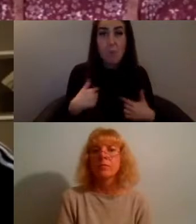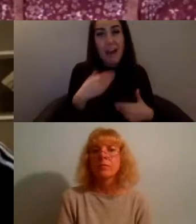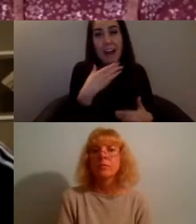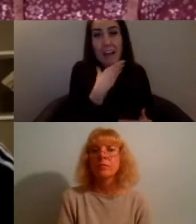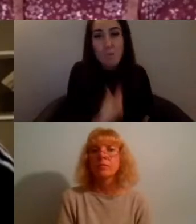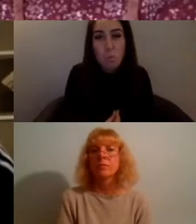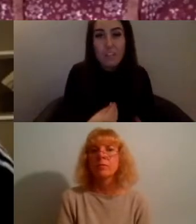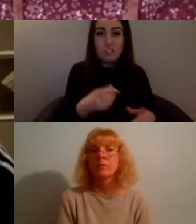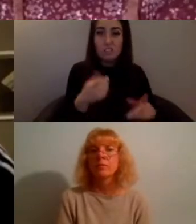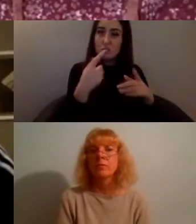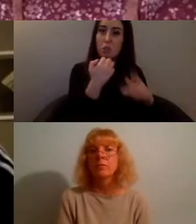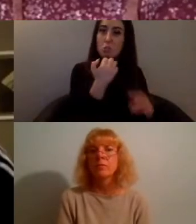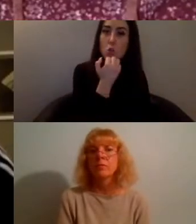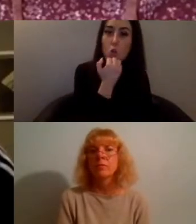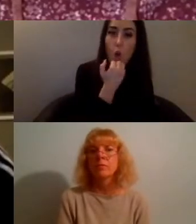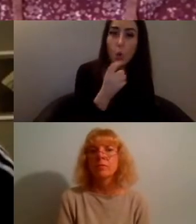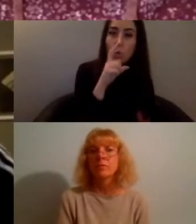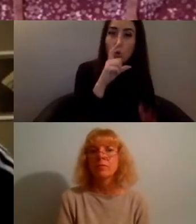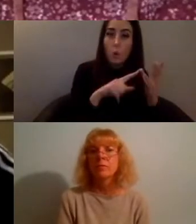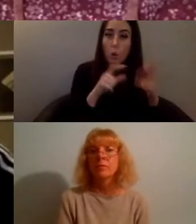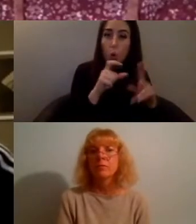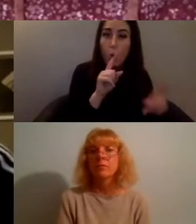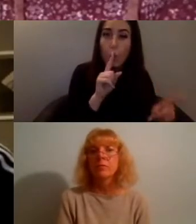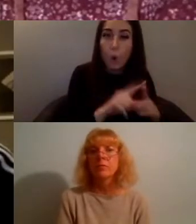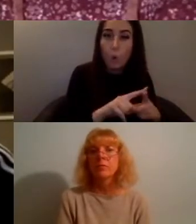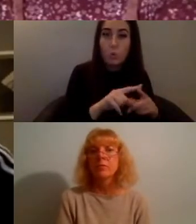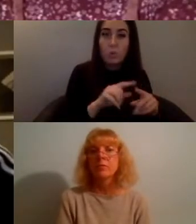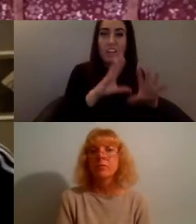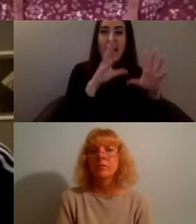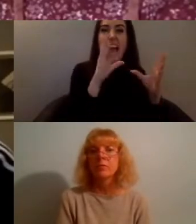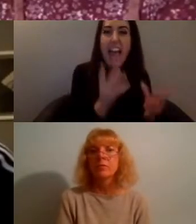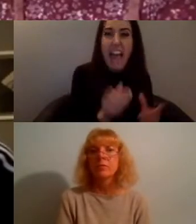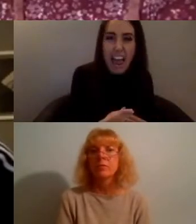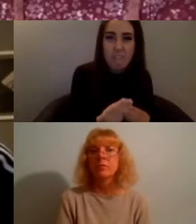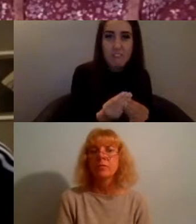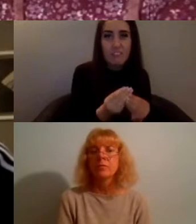so that they could understand how to write code and formulate these spaces for themselves